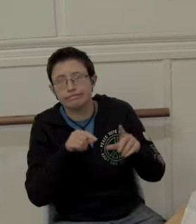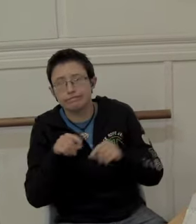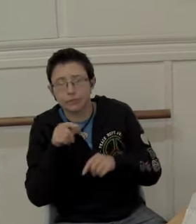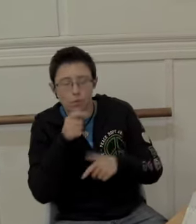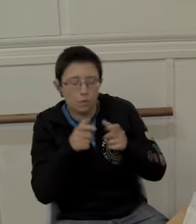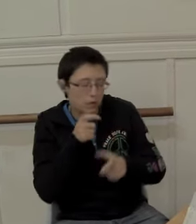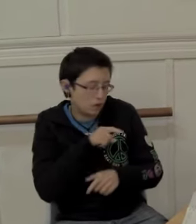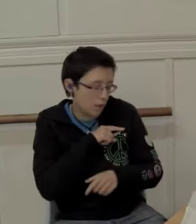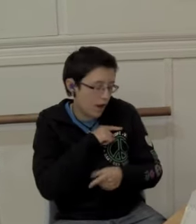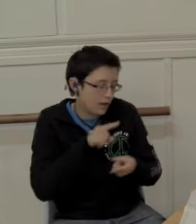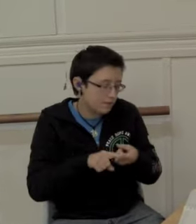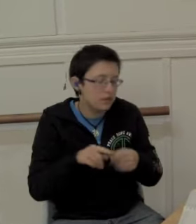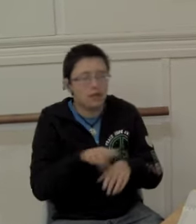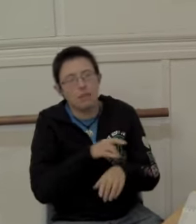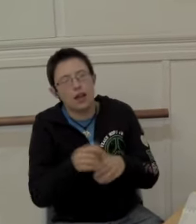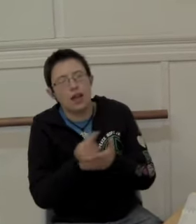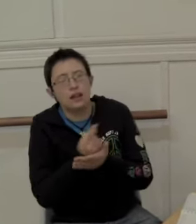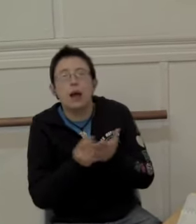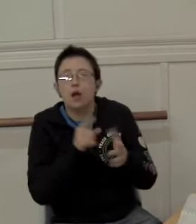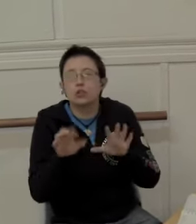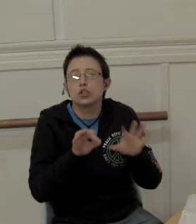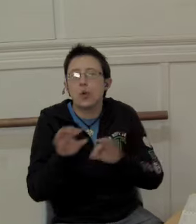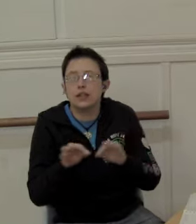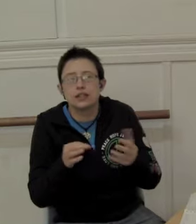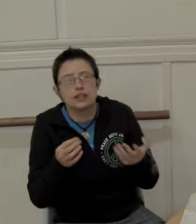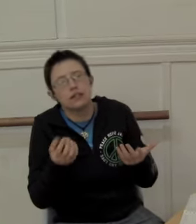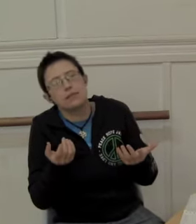I picked these words because the play is about choice.